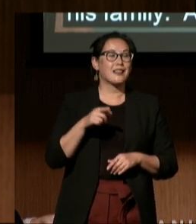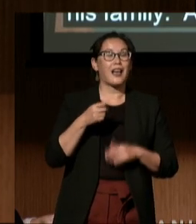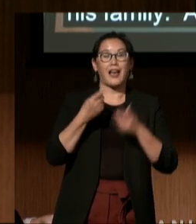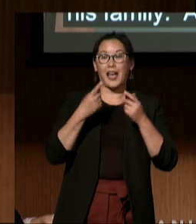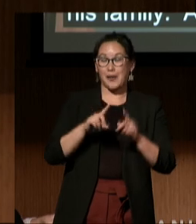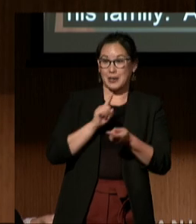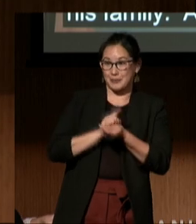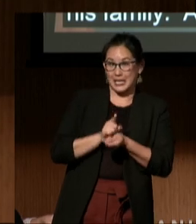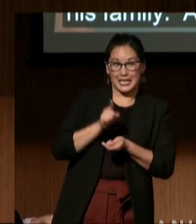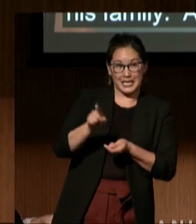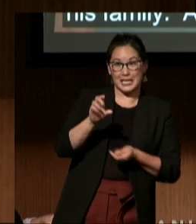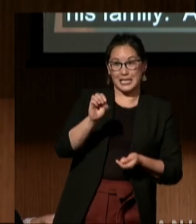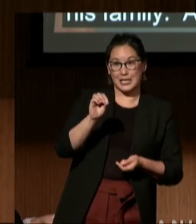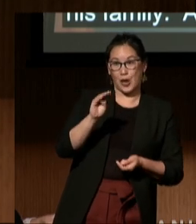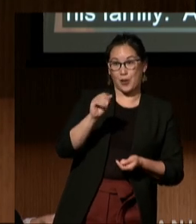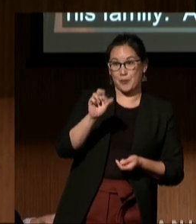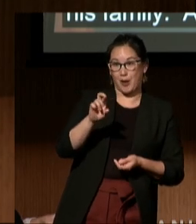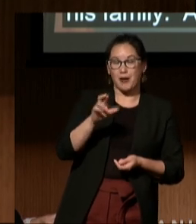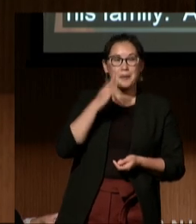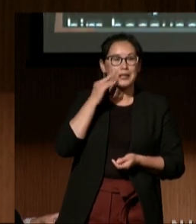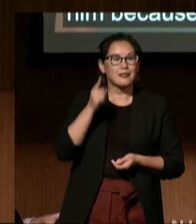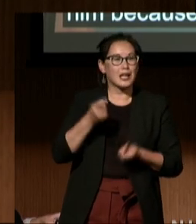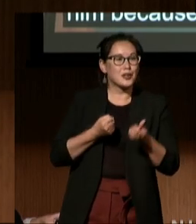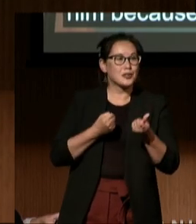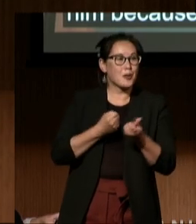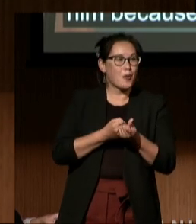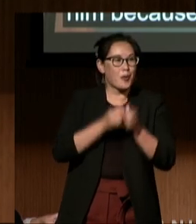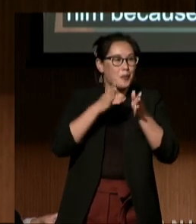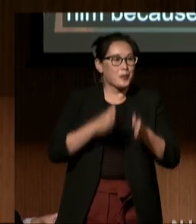he is a support person for my son.